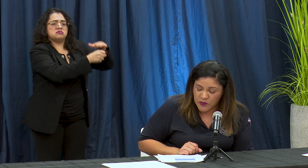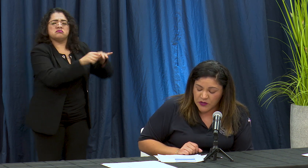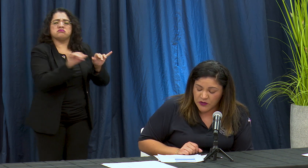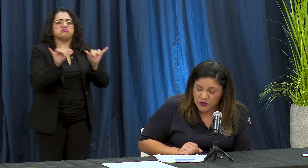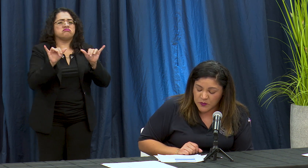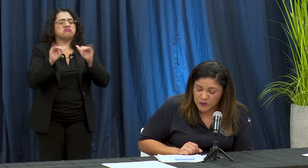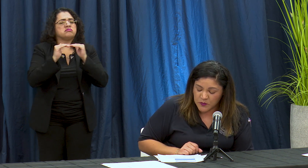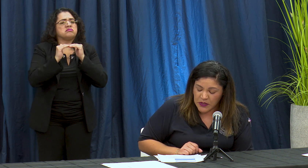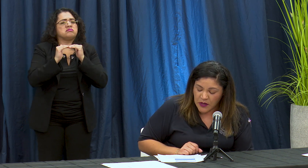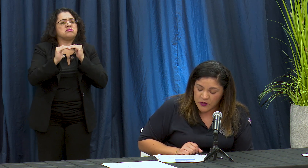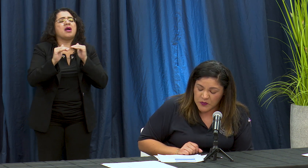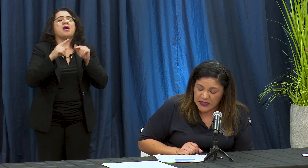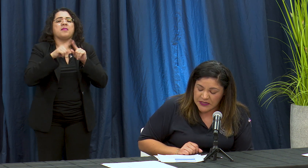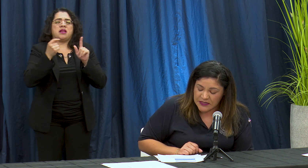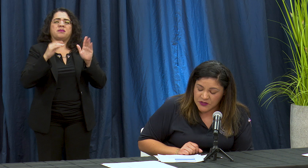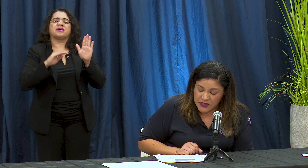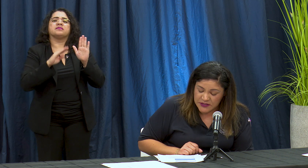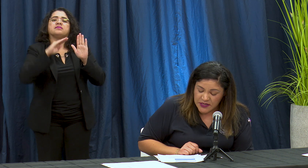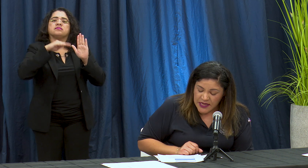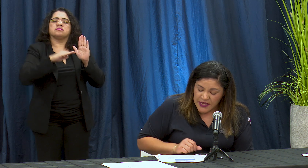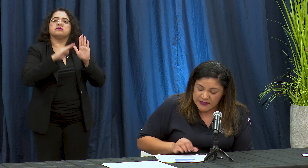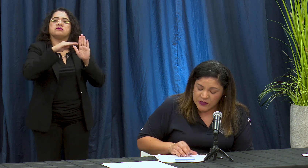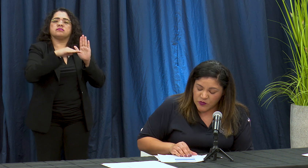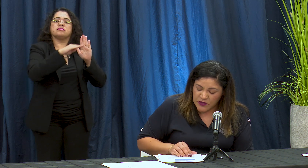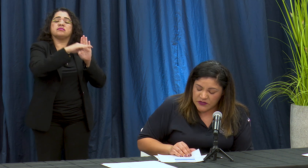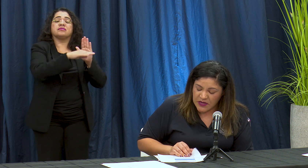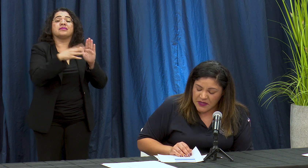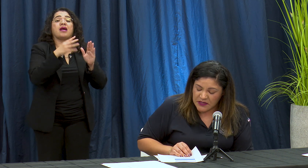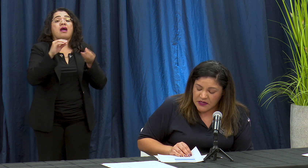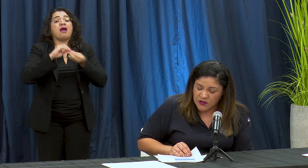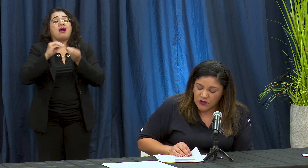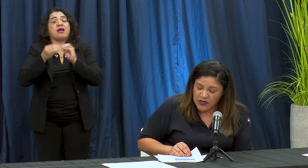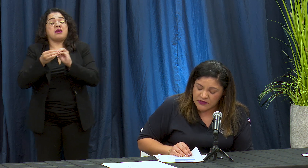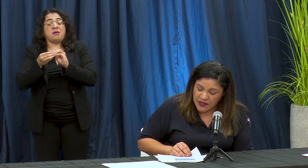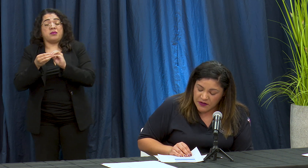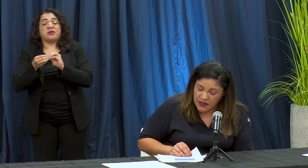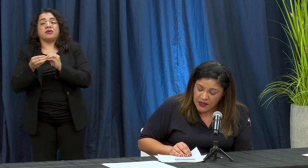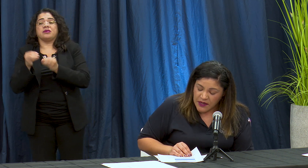numero dos hospitalizations este numero say a man tenido estable